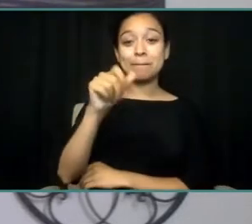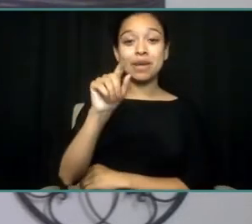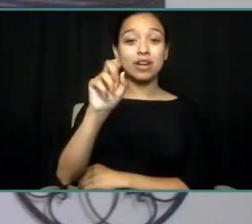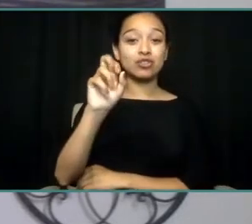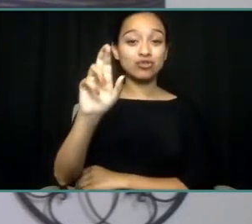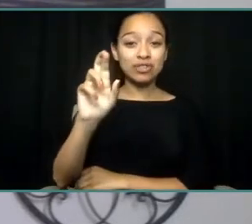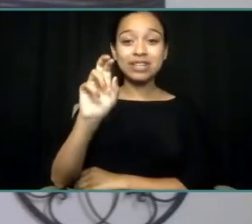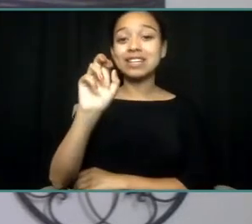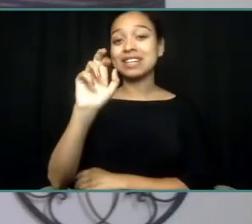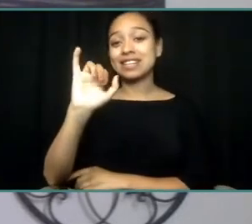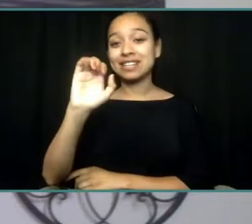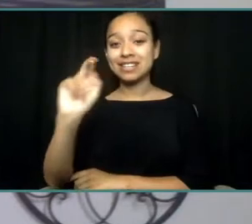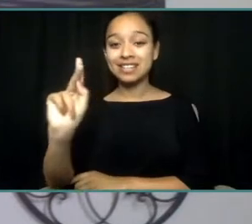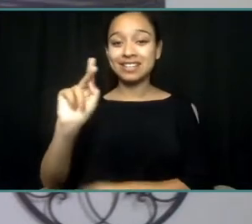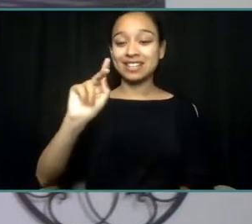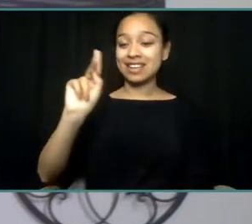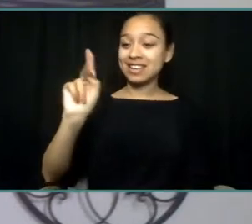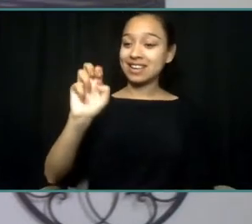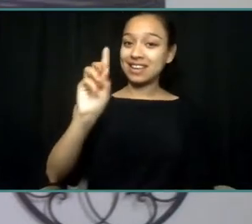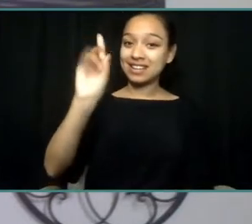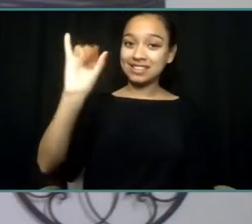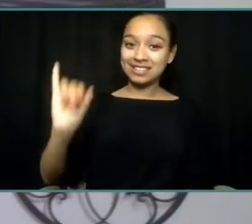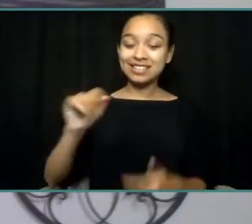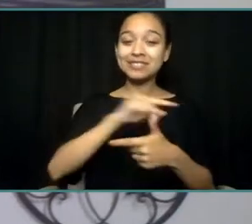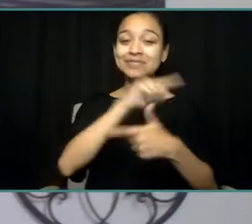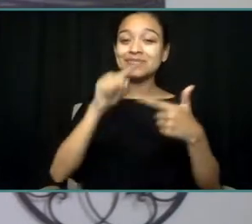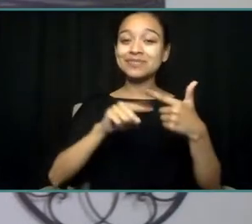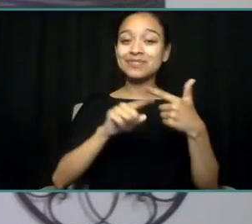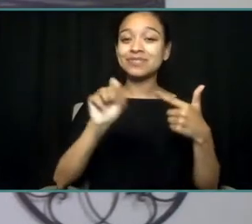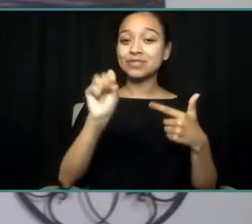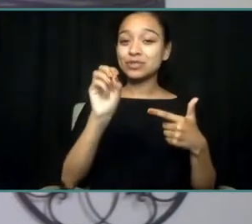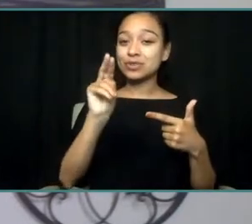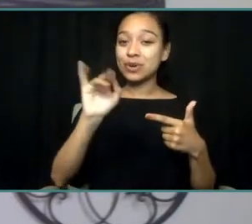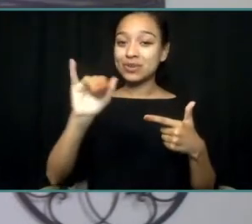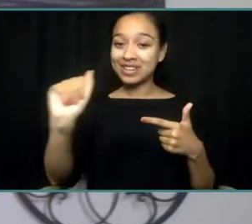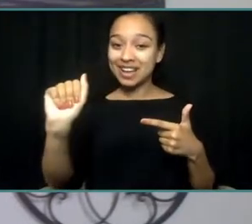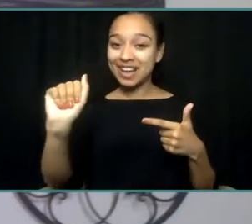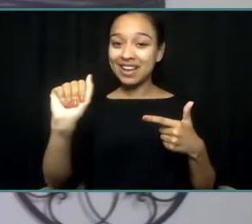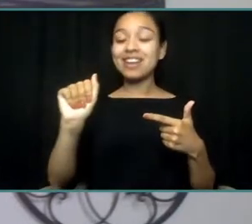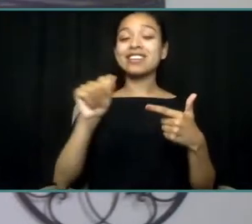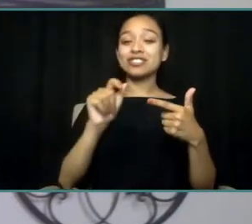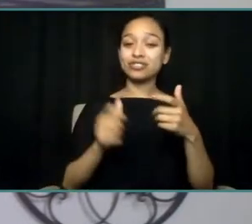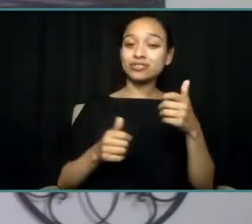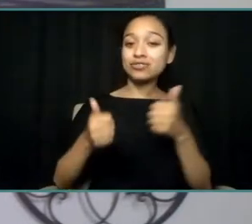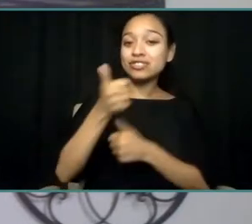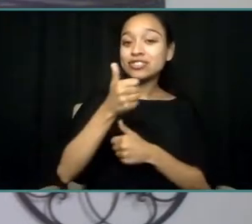Sonia Chessen, Chief of Staff of SAMHSA, Dr. Warren Ng,